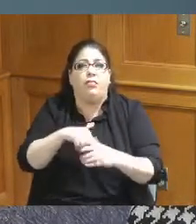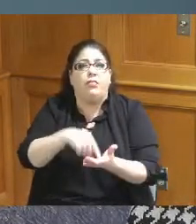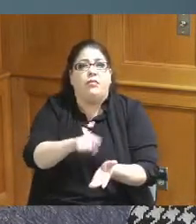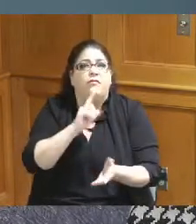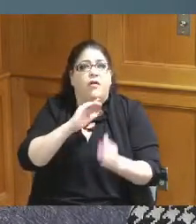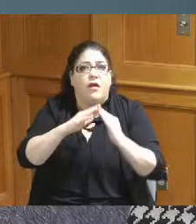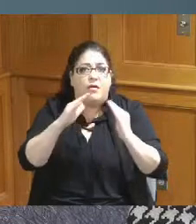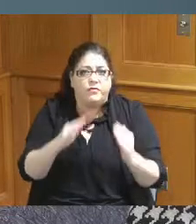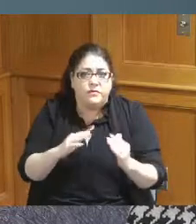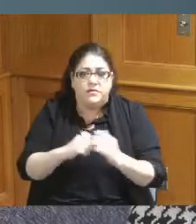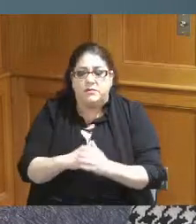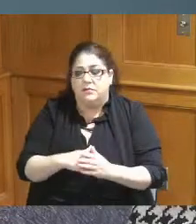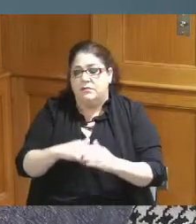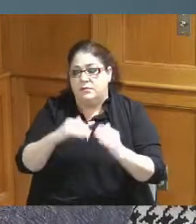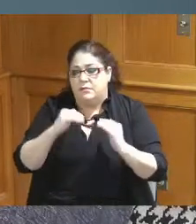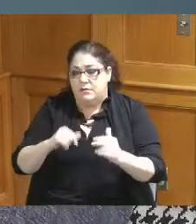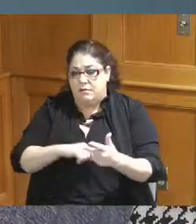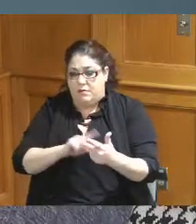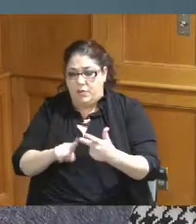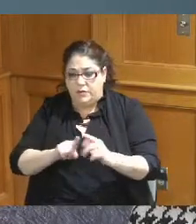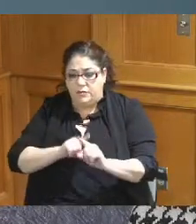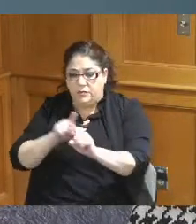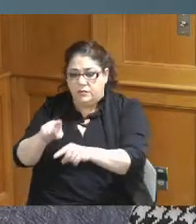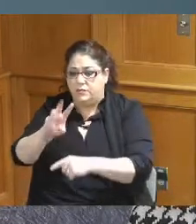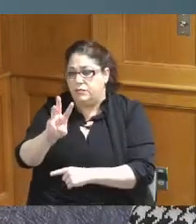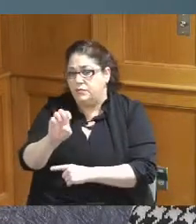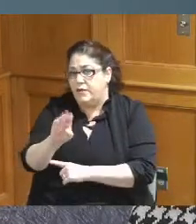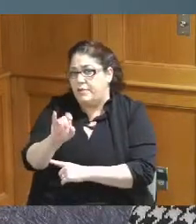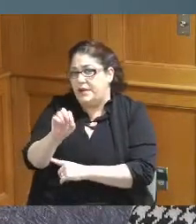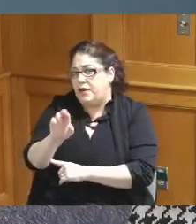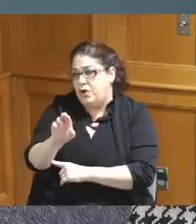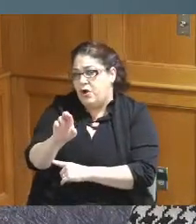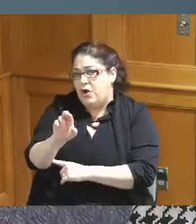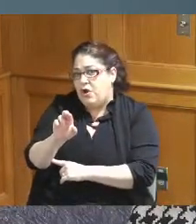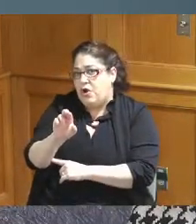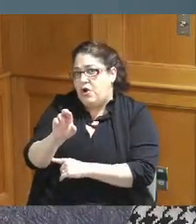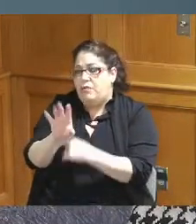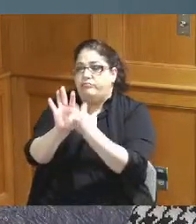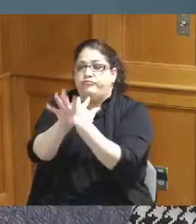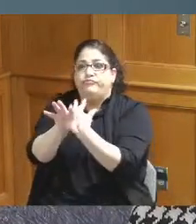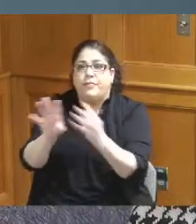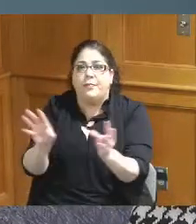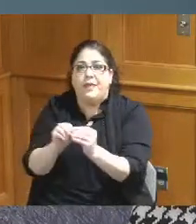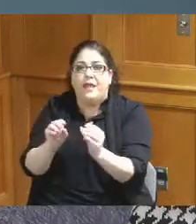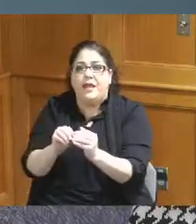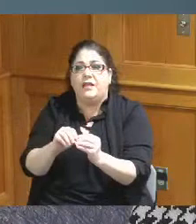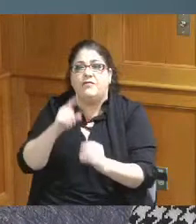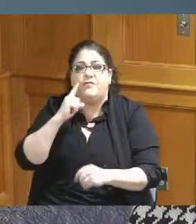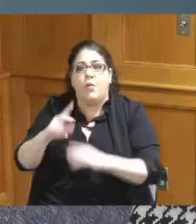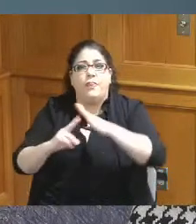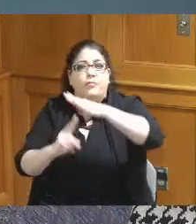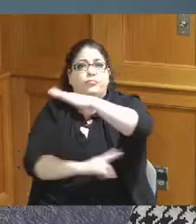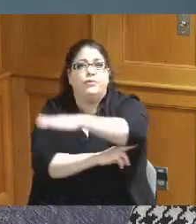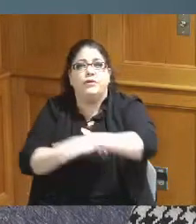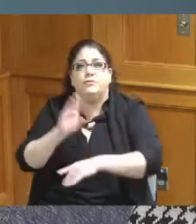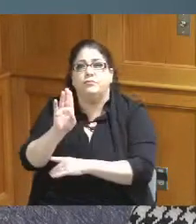I attended a a webinar about the Brent Spence again the Brent Spence Bridge and it was more